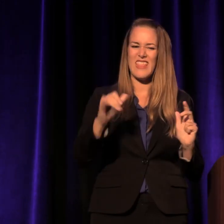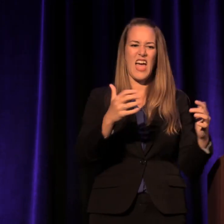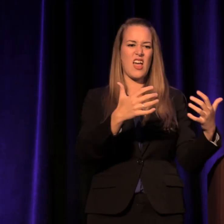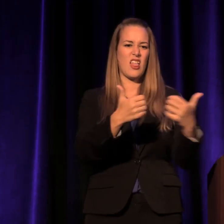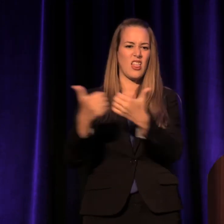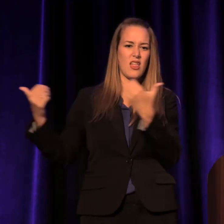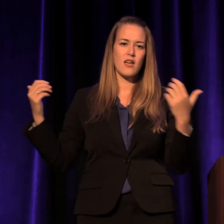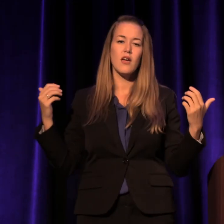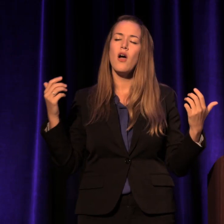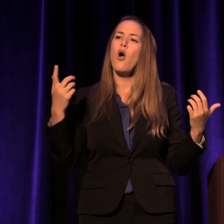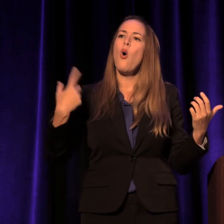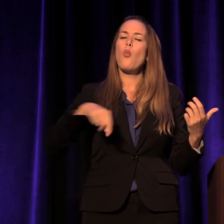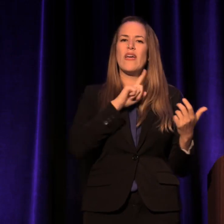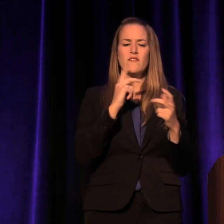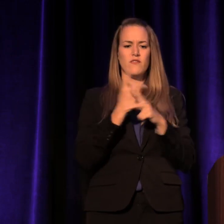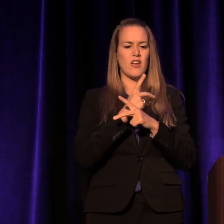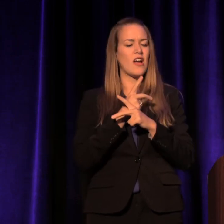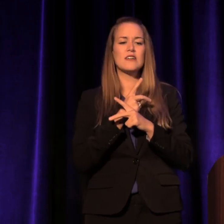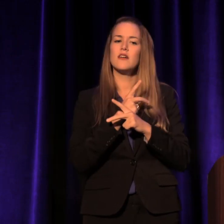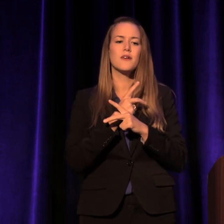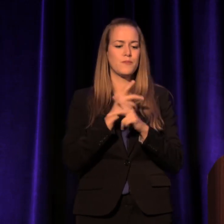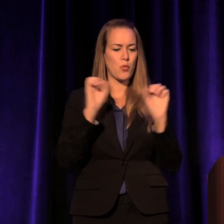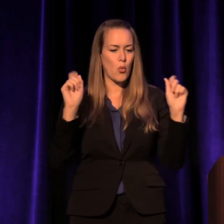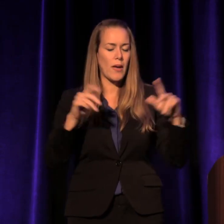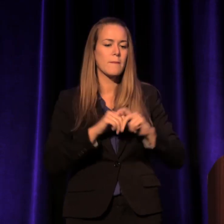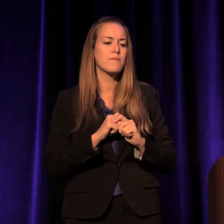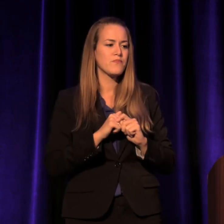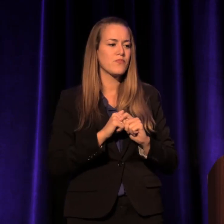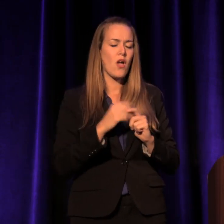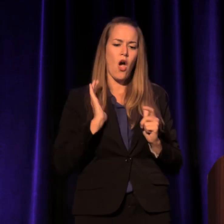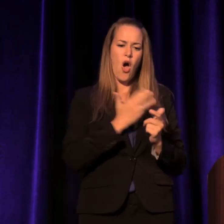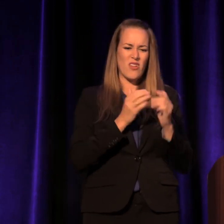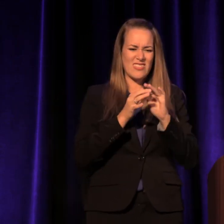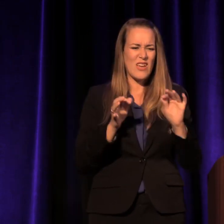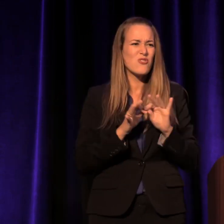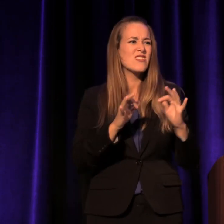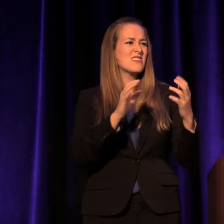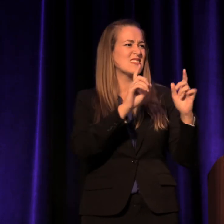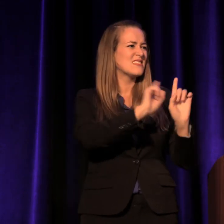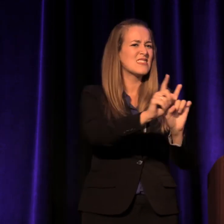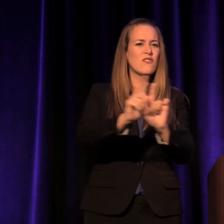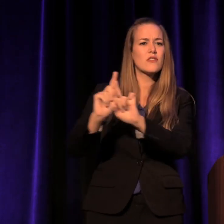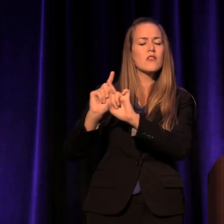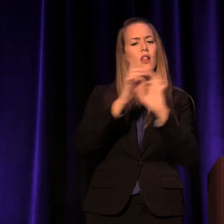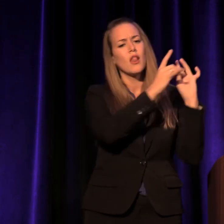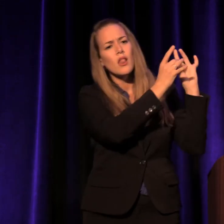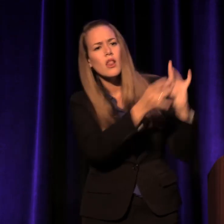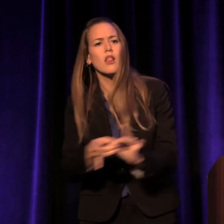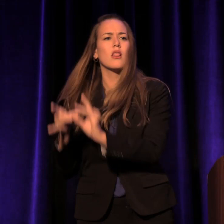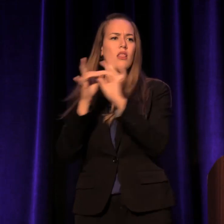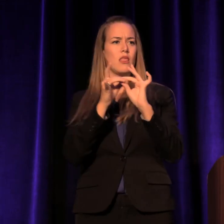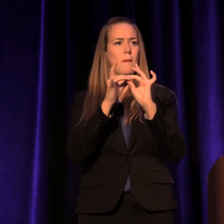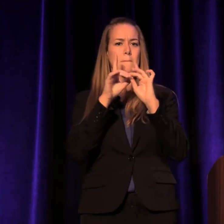We have to figure out how to braid our languages and differences before it's too late,